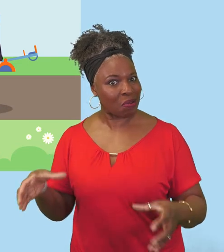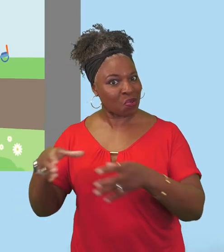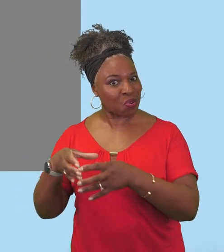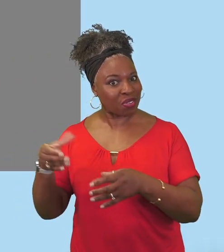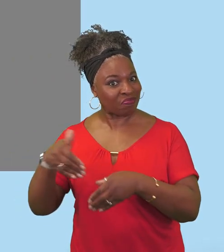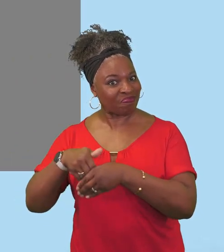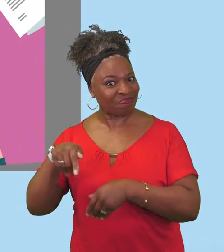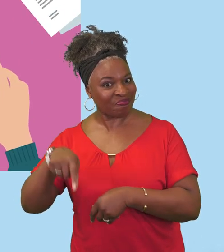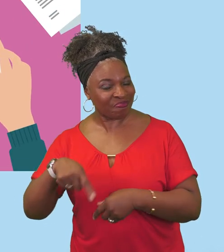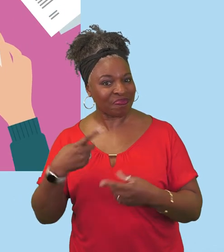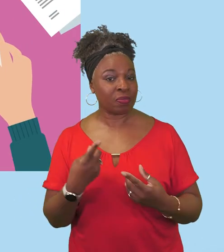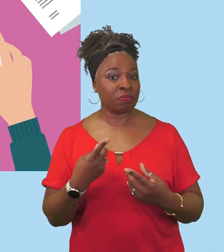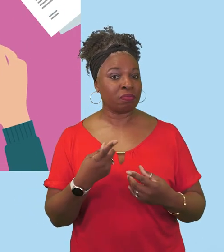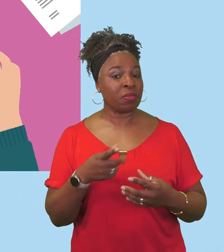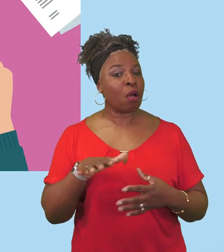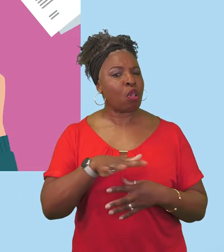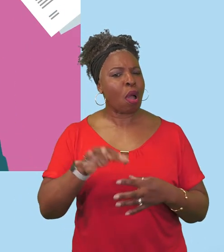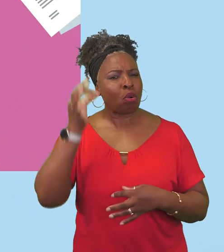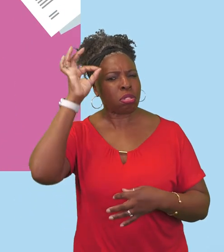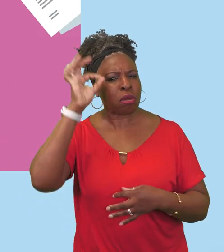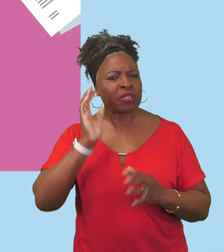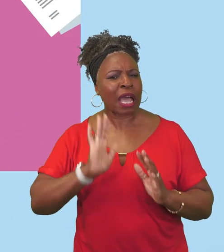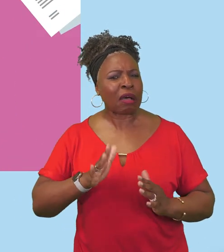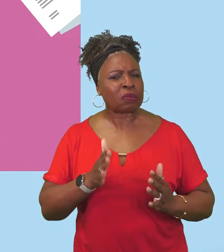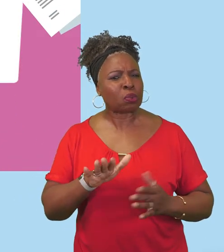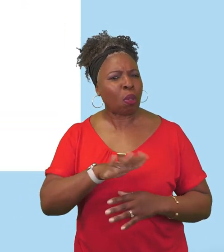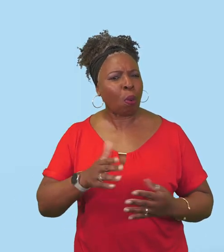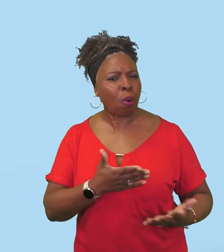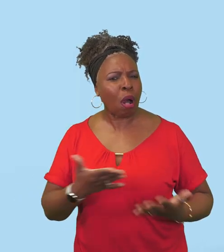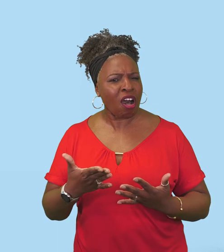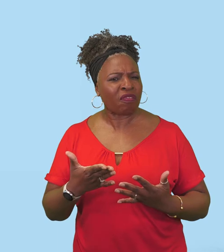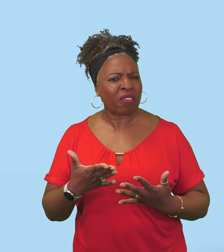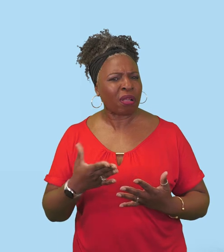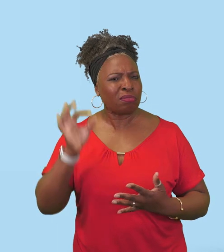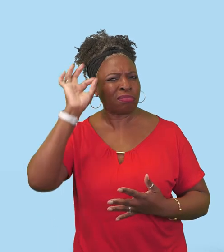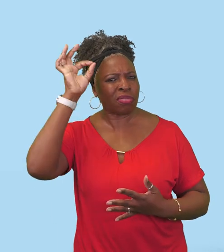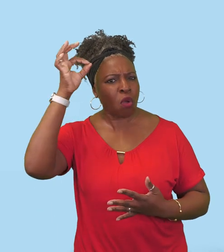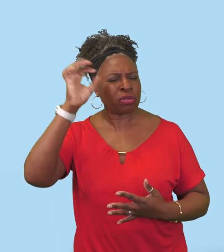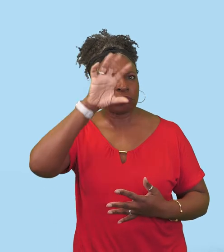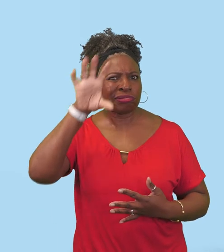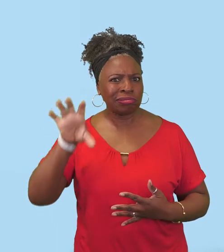Every local authority must have a local offer, although each local authority SEND Local Offer